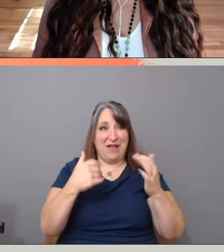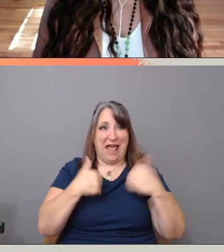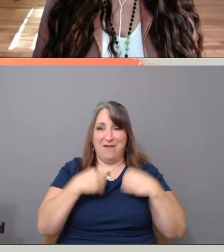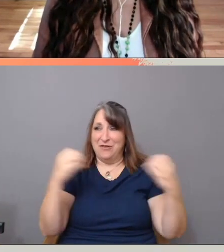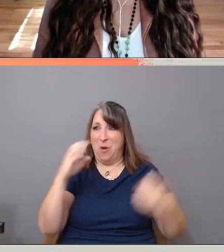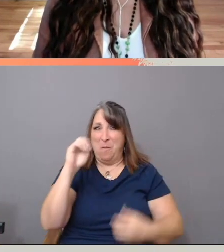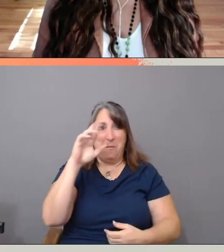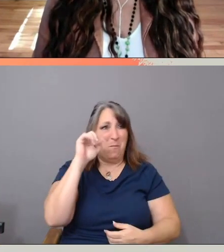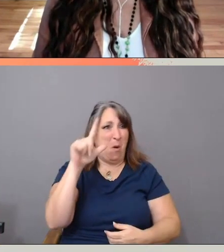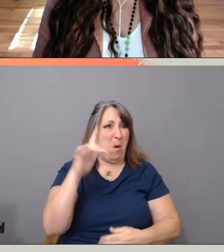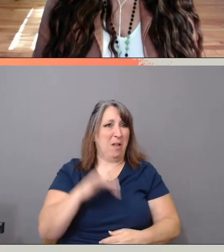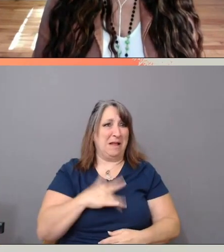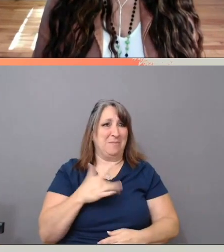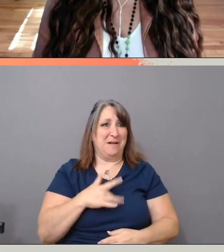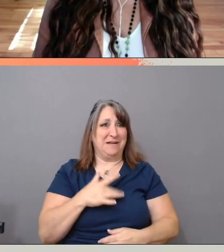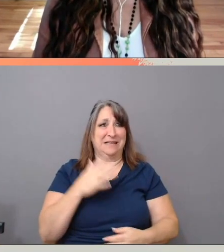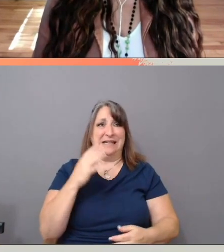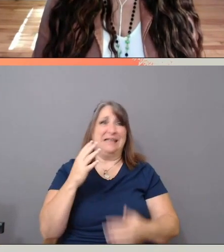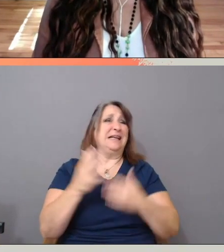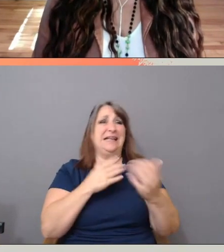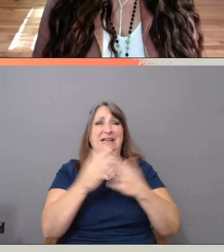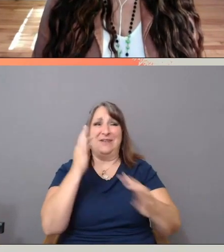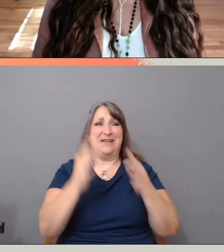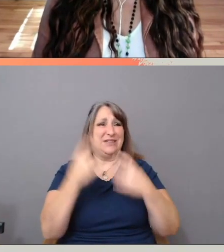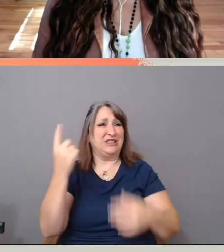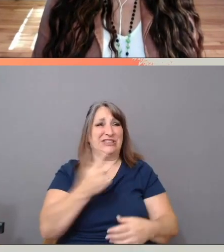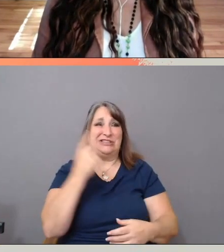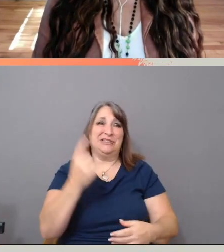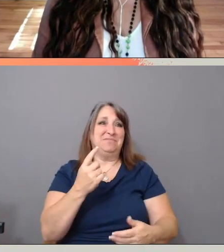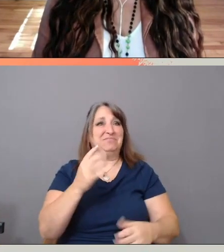even if it was just a pragmatic business decision, that